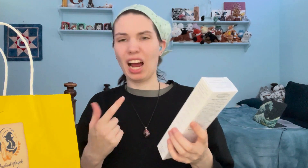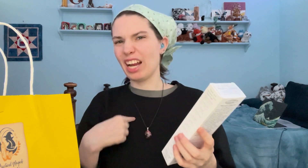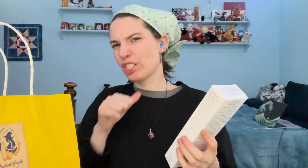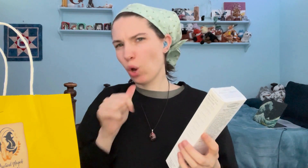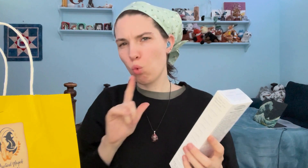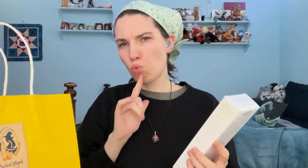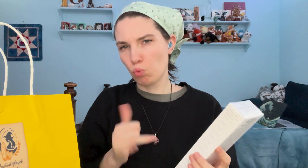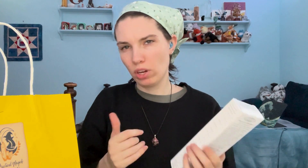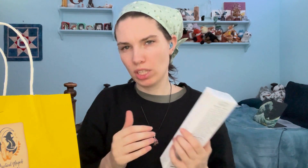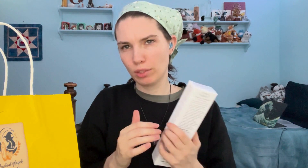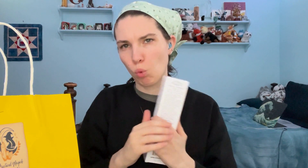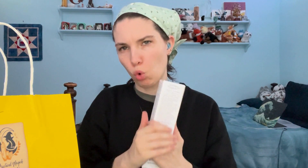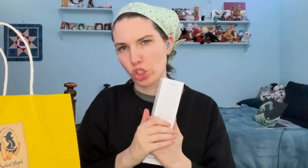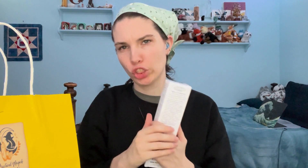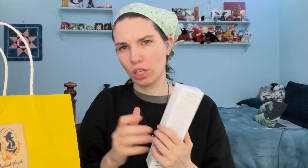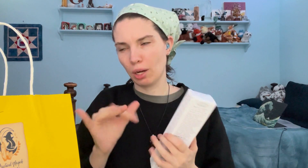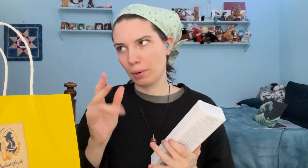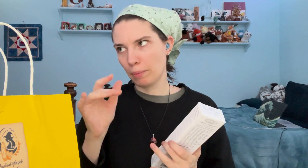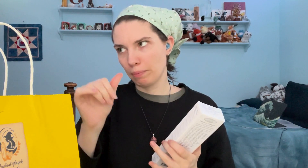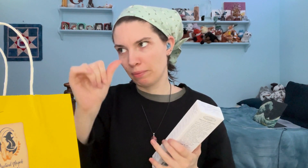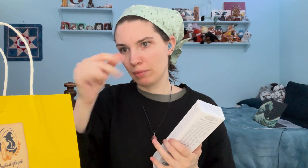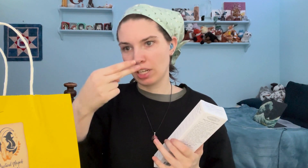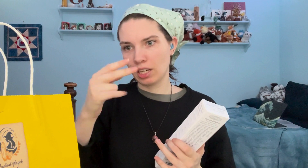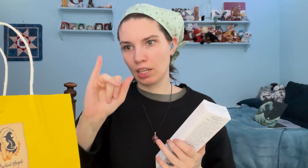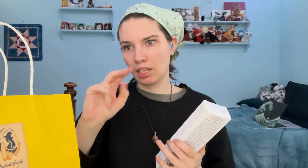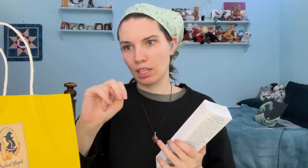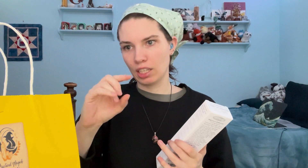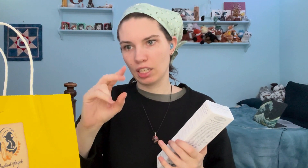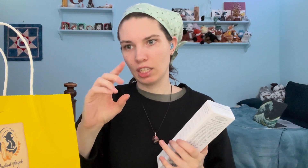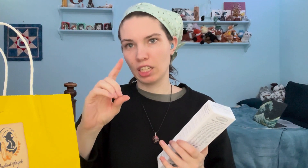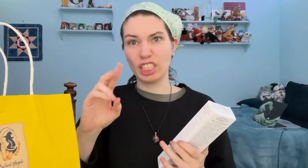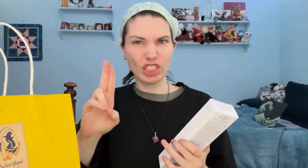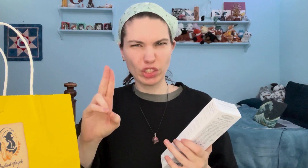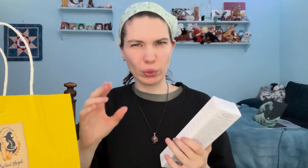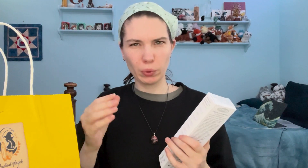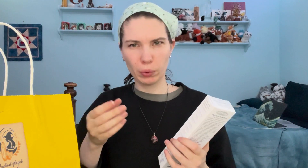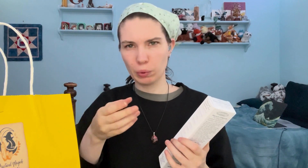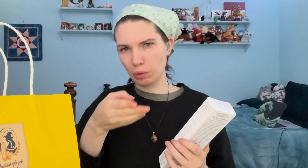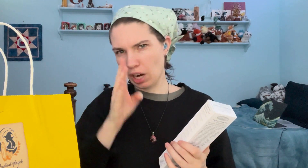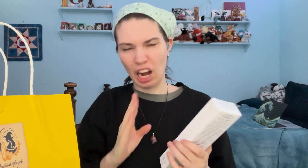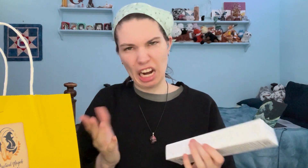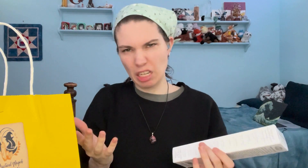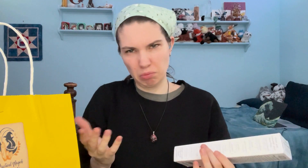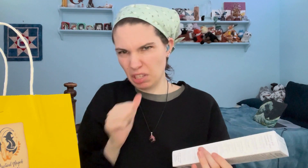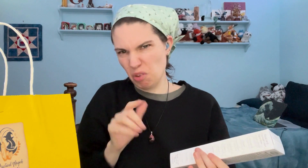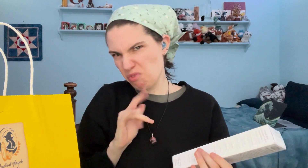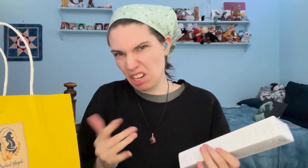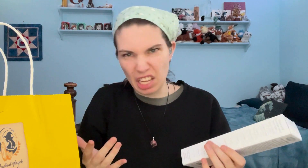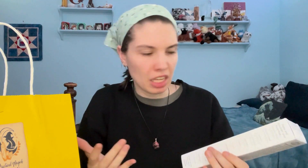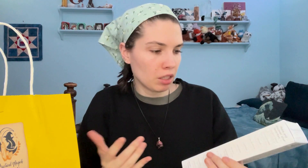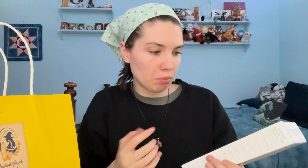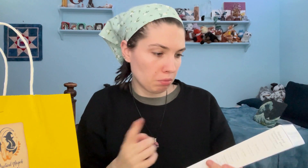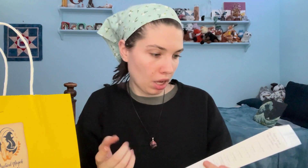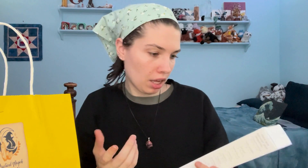I don't really worship Hindu deities, not really, but...